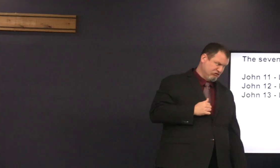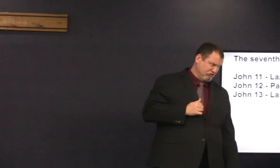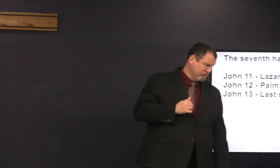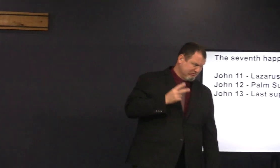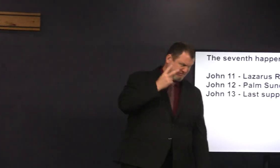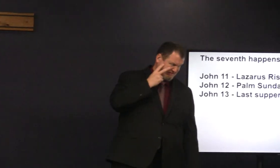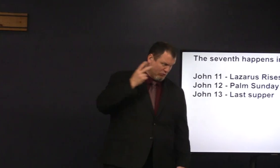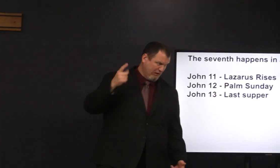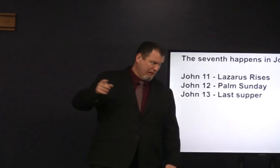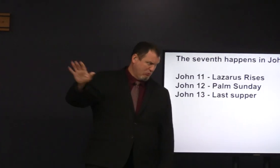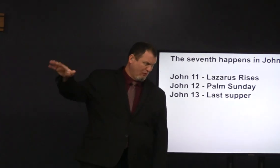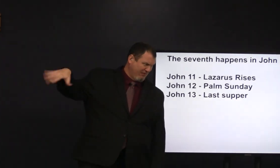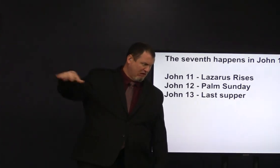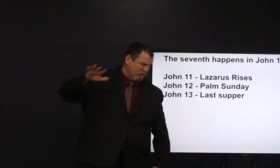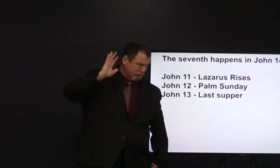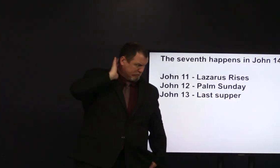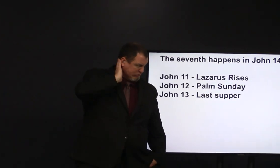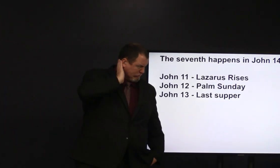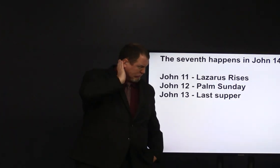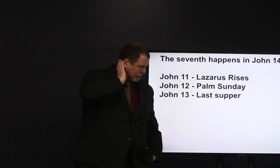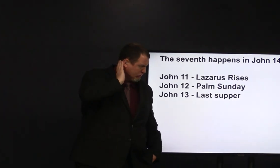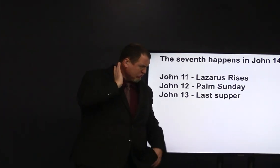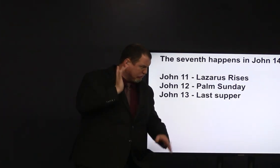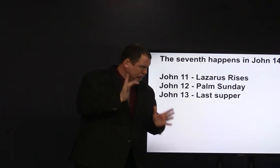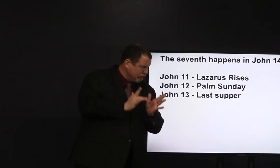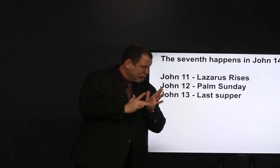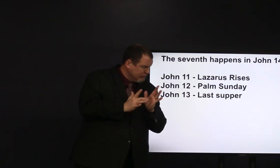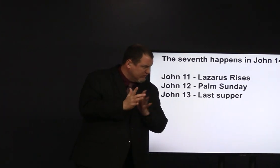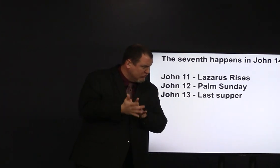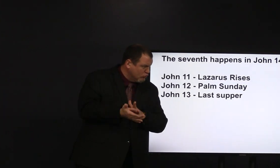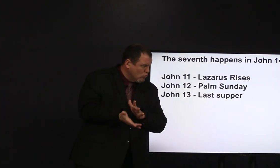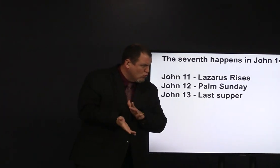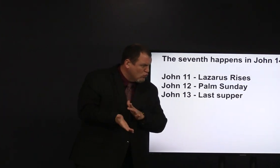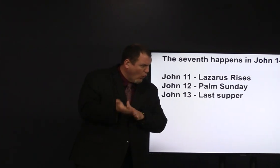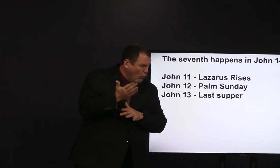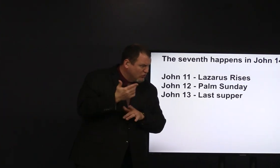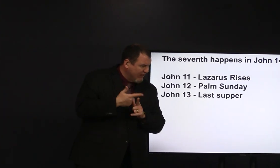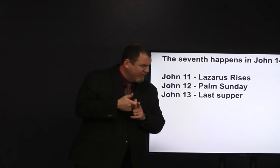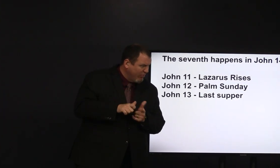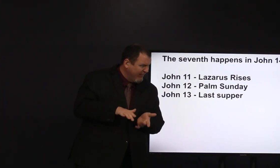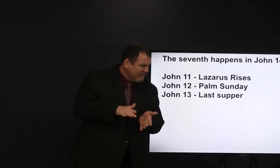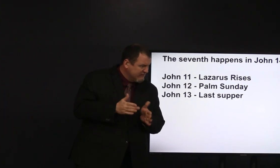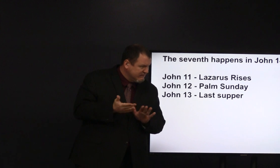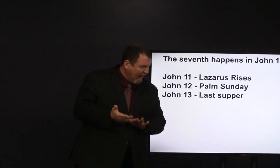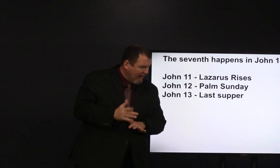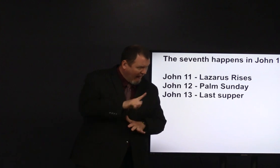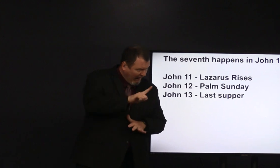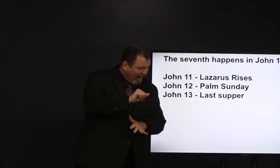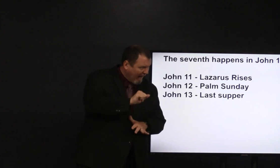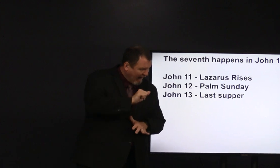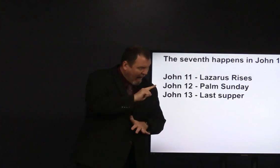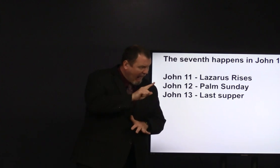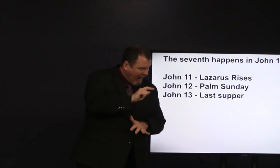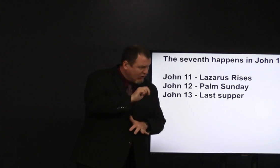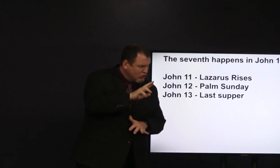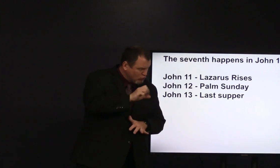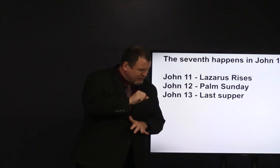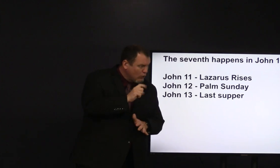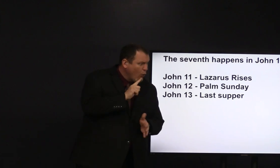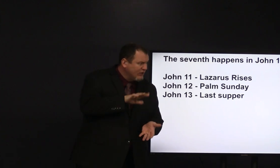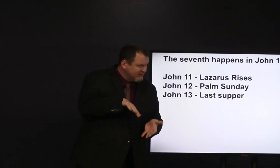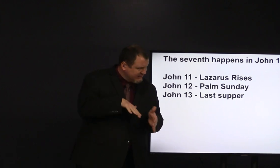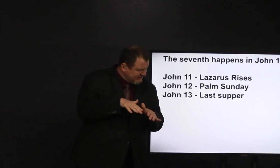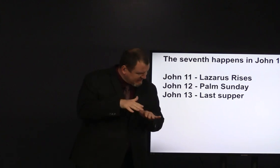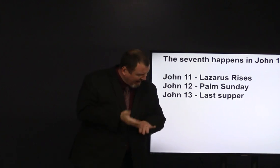said did you see what happened over there and Jesus raised that guy from the dead Lazarus